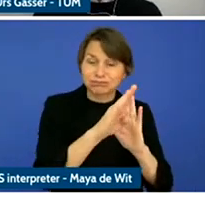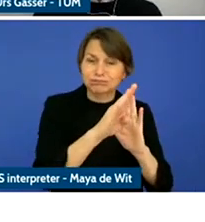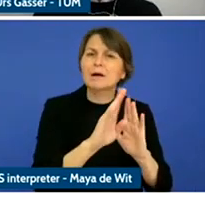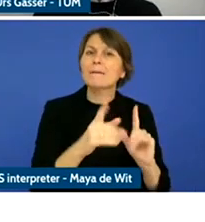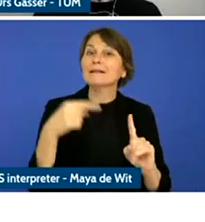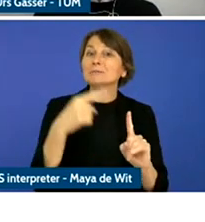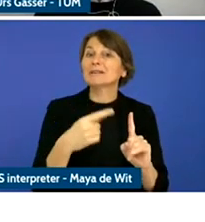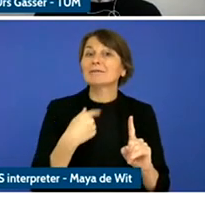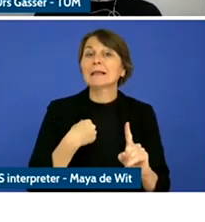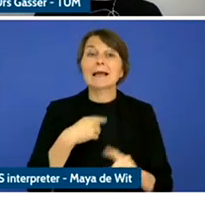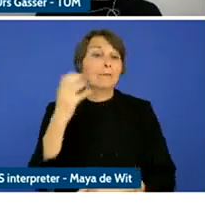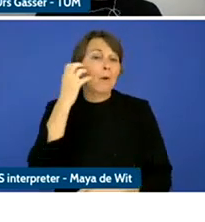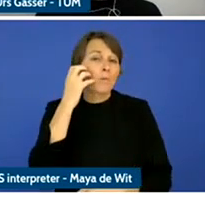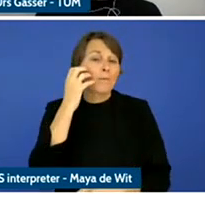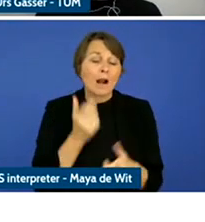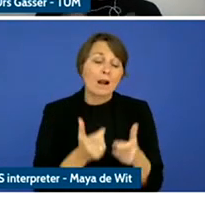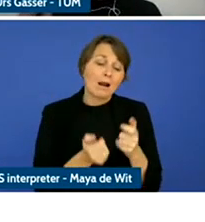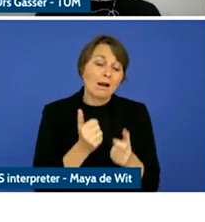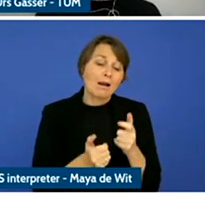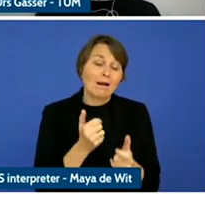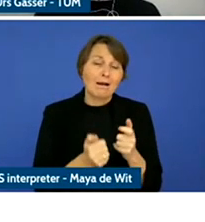smart phones is the game-changer.